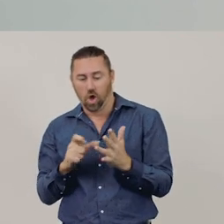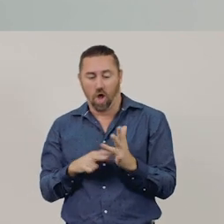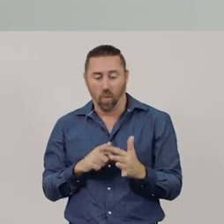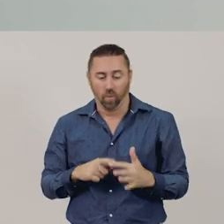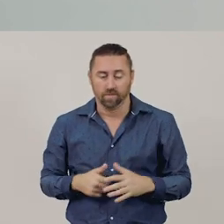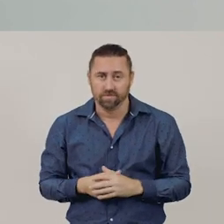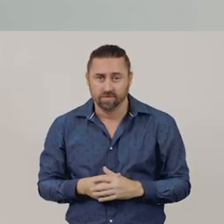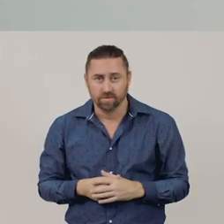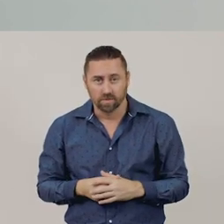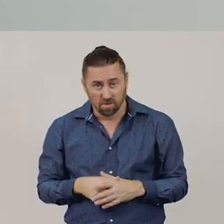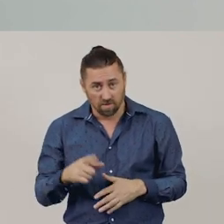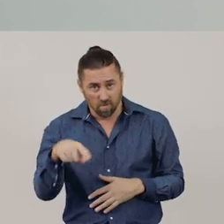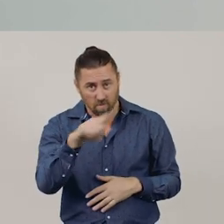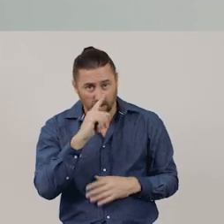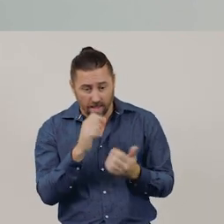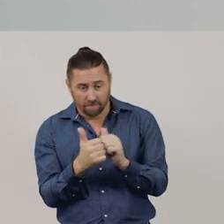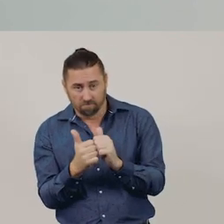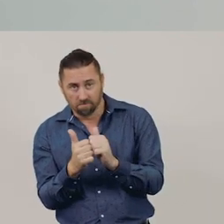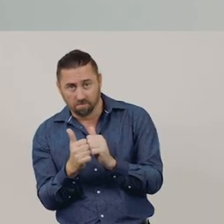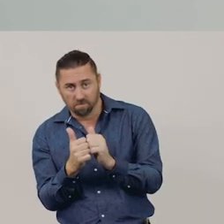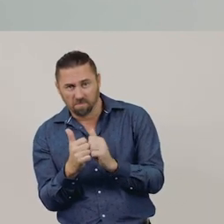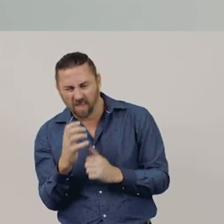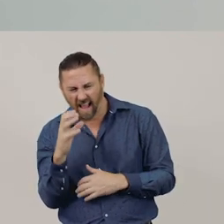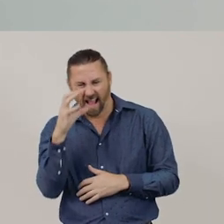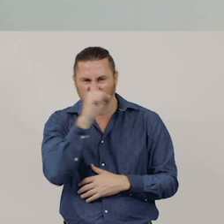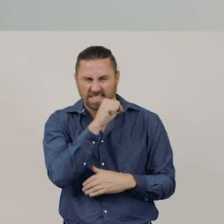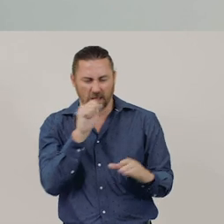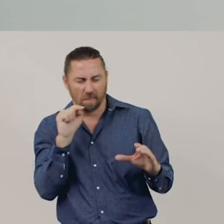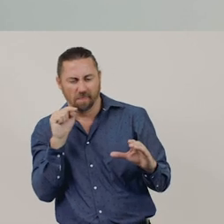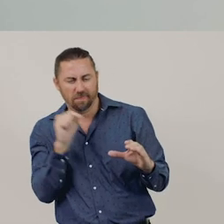You could play a game called ‘Guess the object’ with someone.